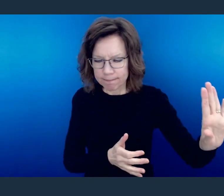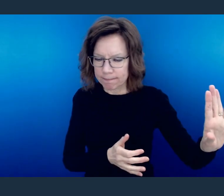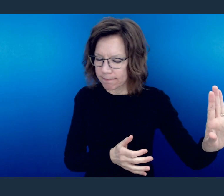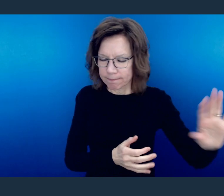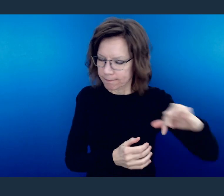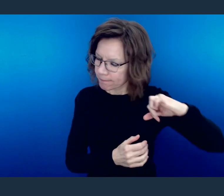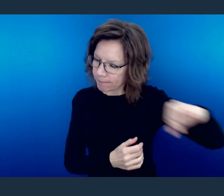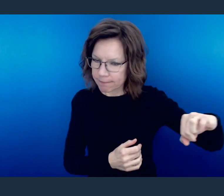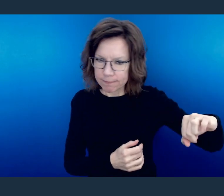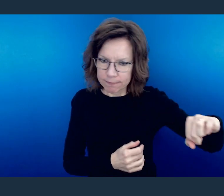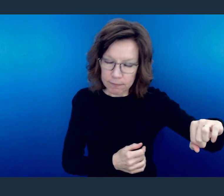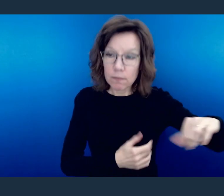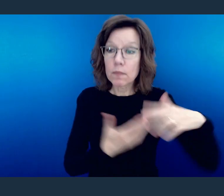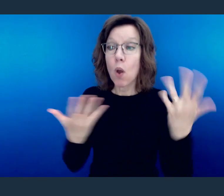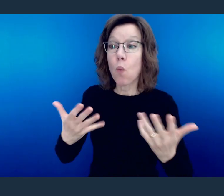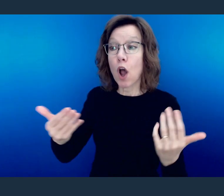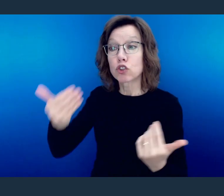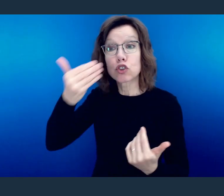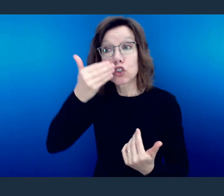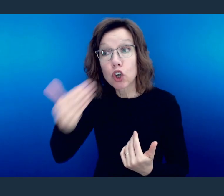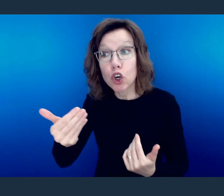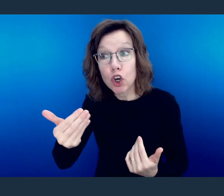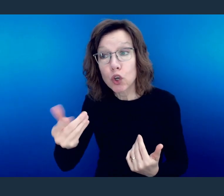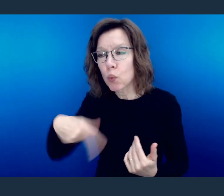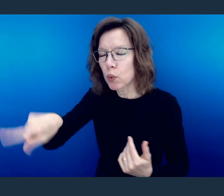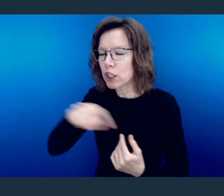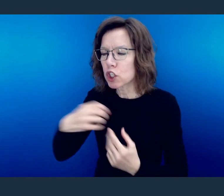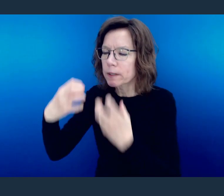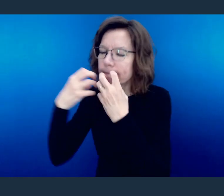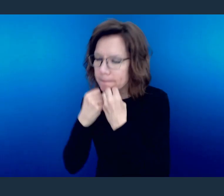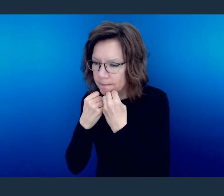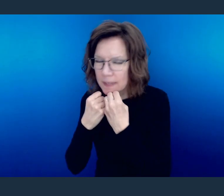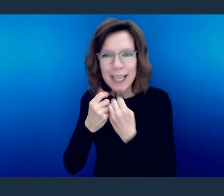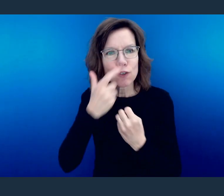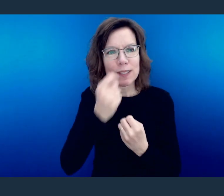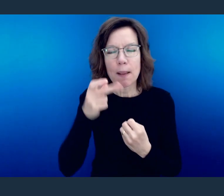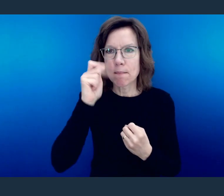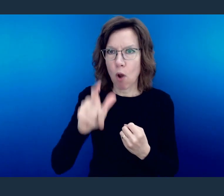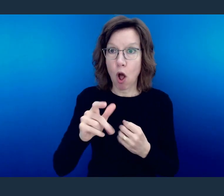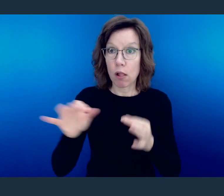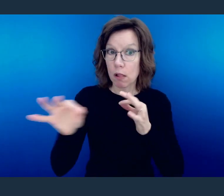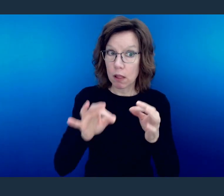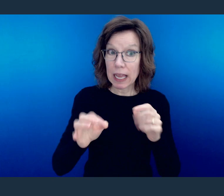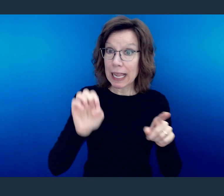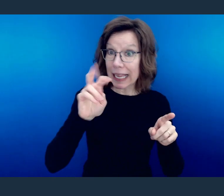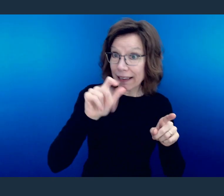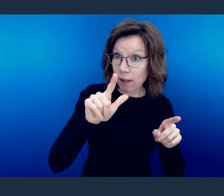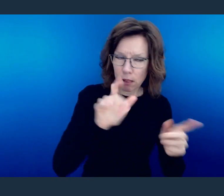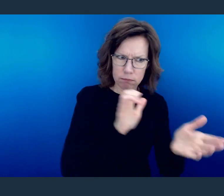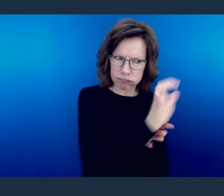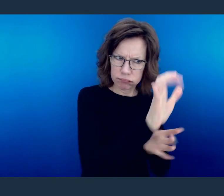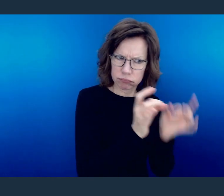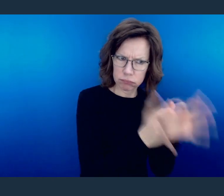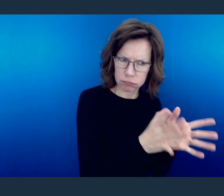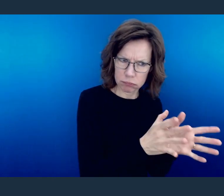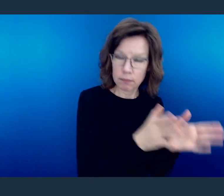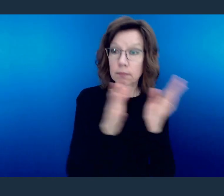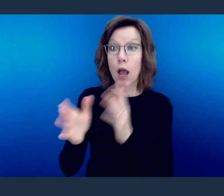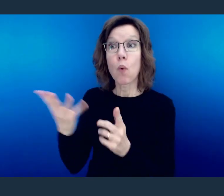"Hold fast to what is good." It's interesting that Paul would immediately juxtapose those. He said, "Abhor what is evil but hold fast to what is good."